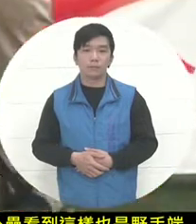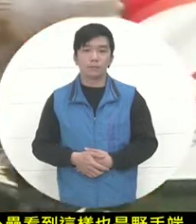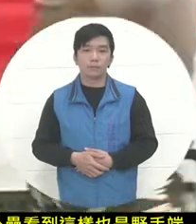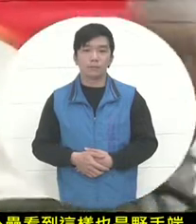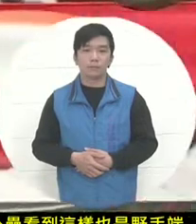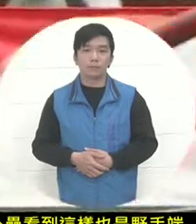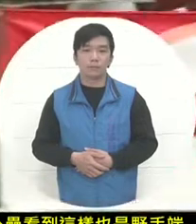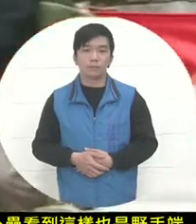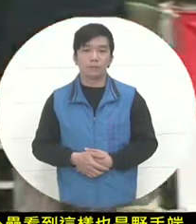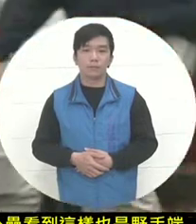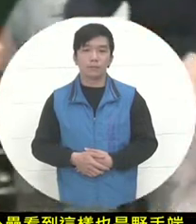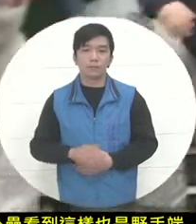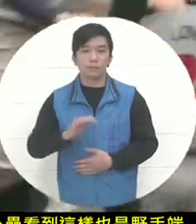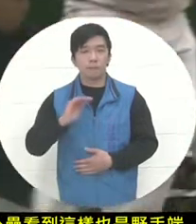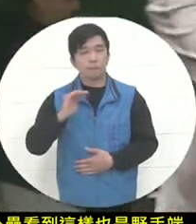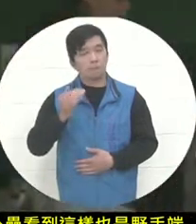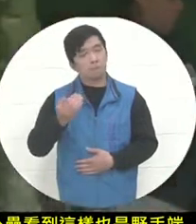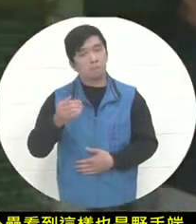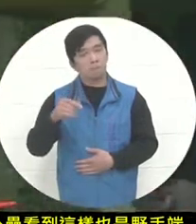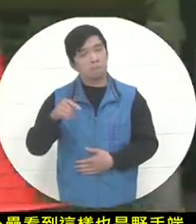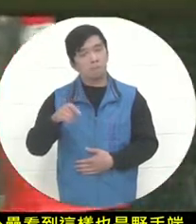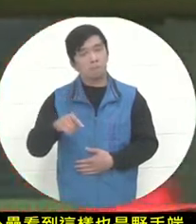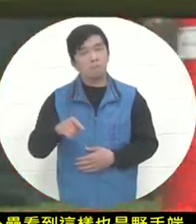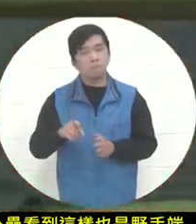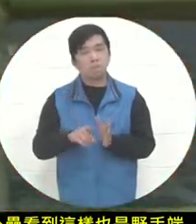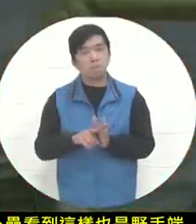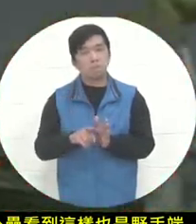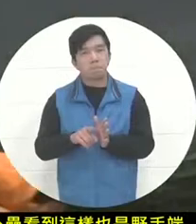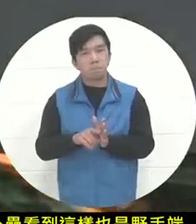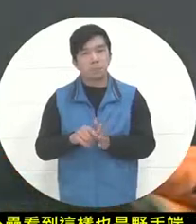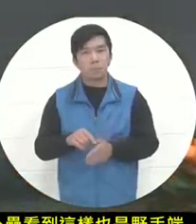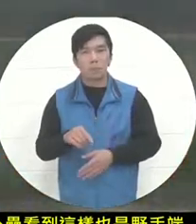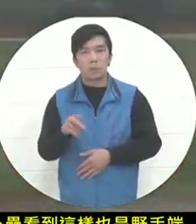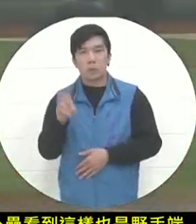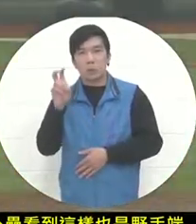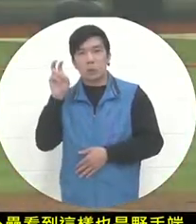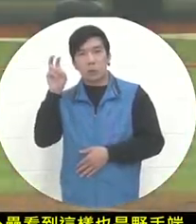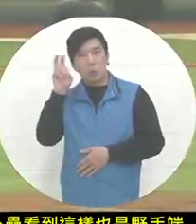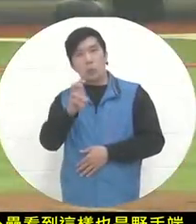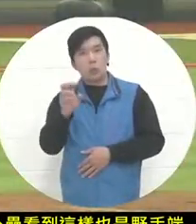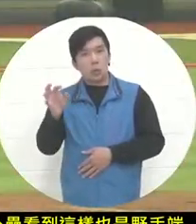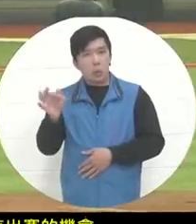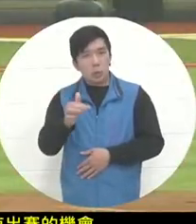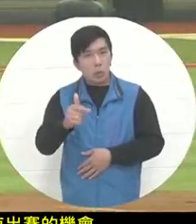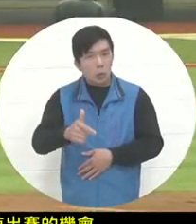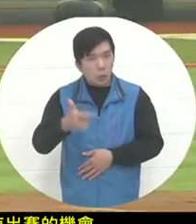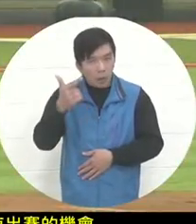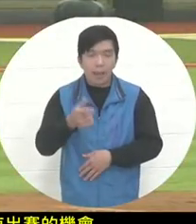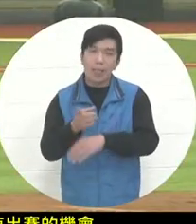is good . However, at this time, there seems to be no way to adapt to the pitcher's speed,